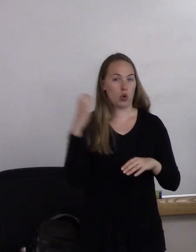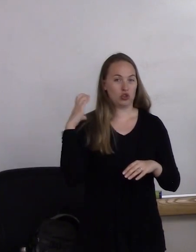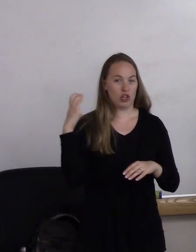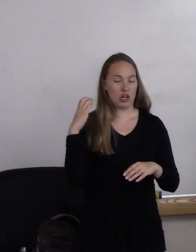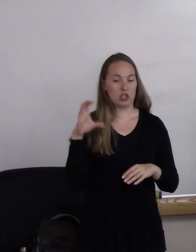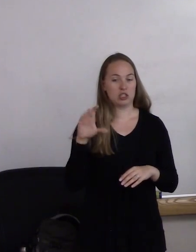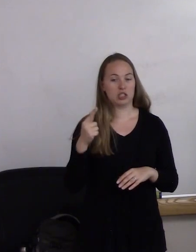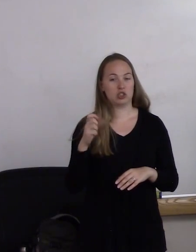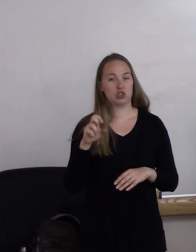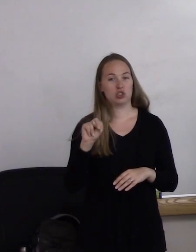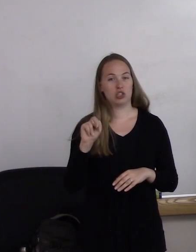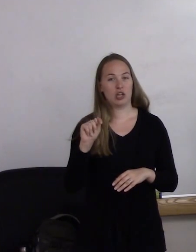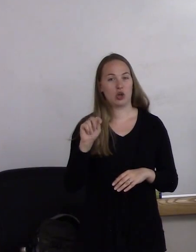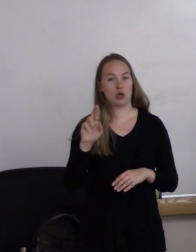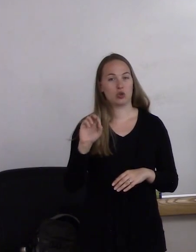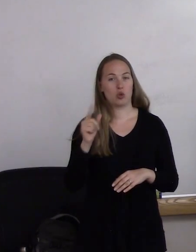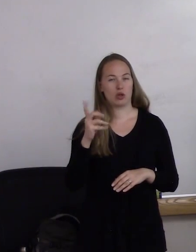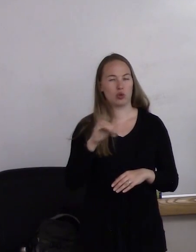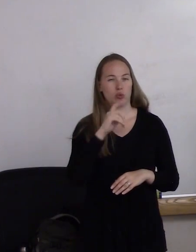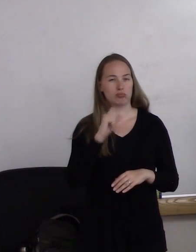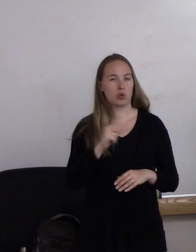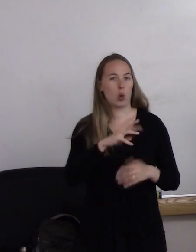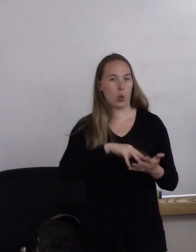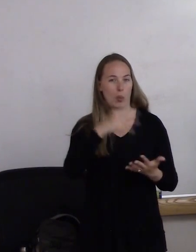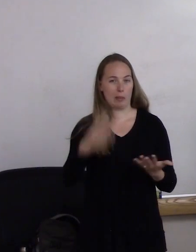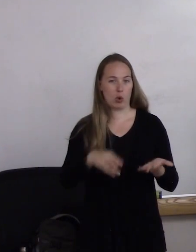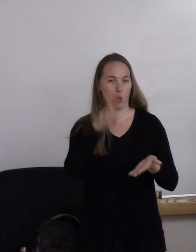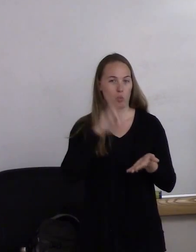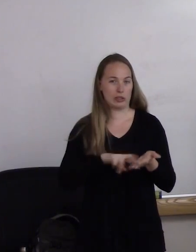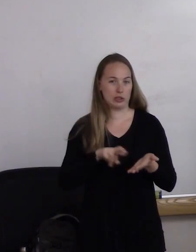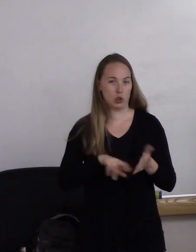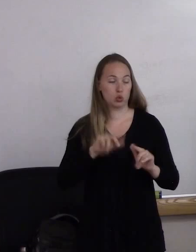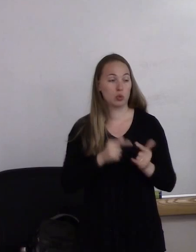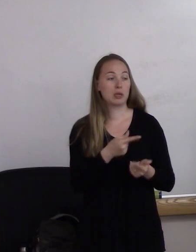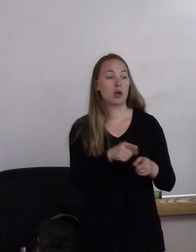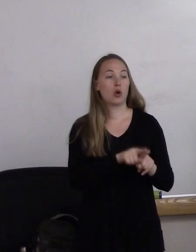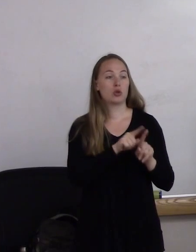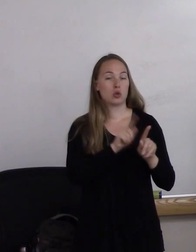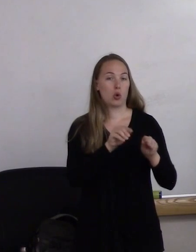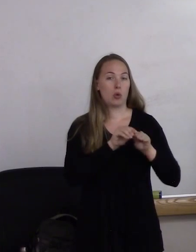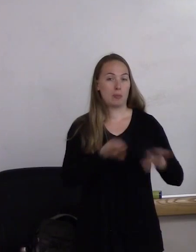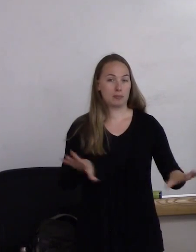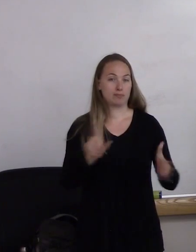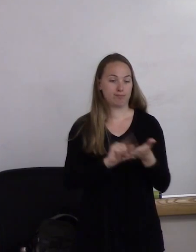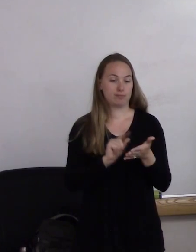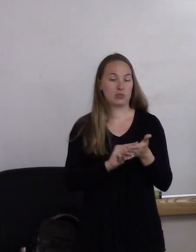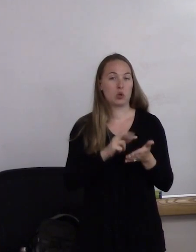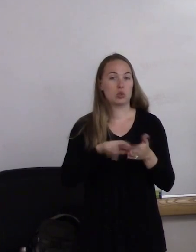for America Rainbow Research Group, and he publishes research in aging and disability services.